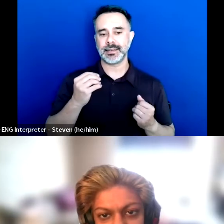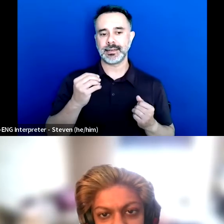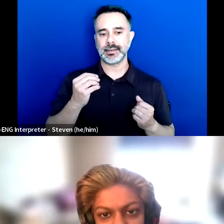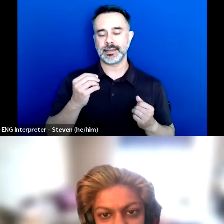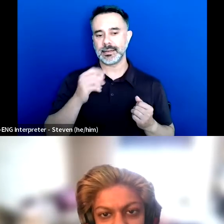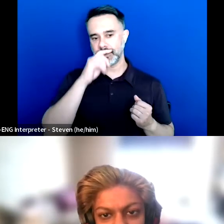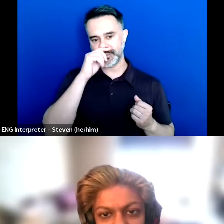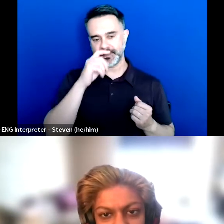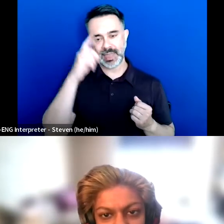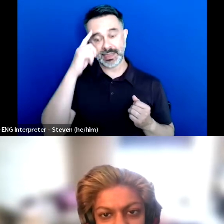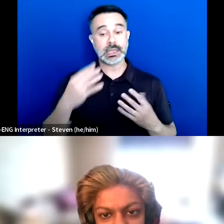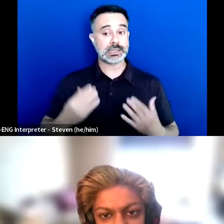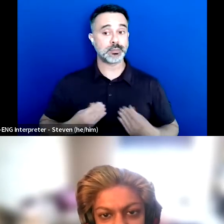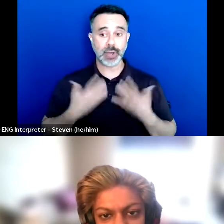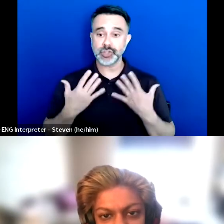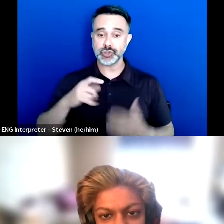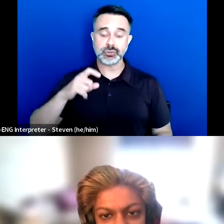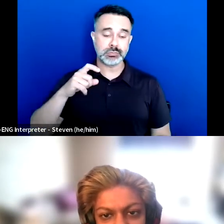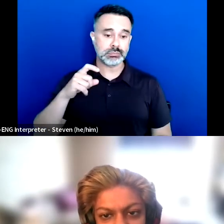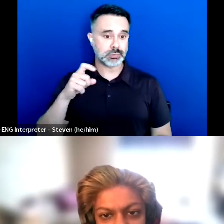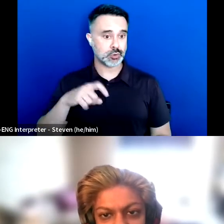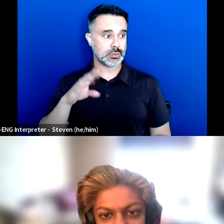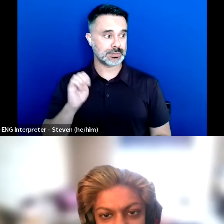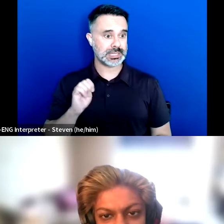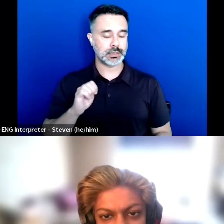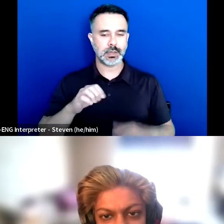inspiration is supposed to be like an action or a verb.